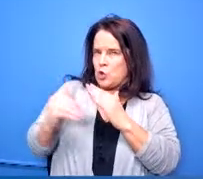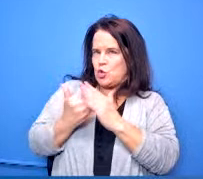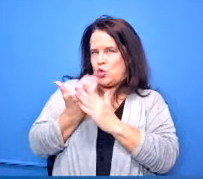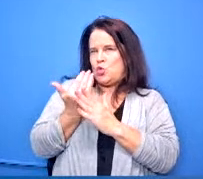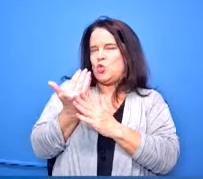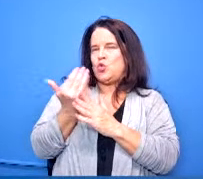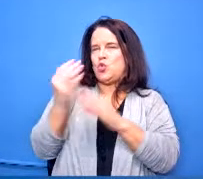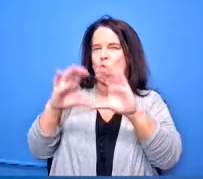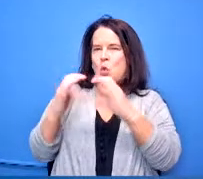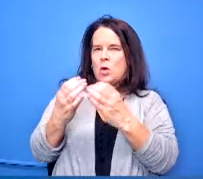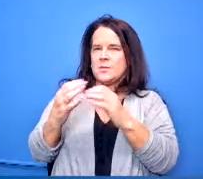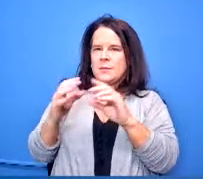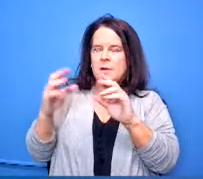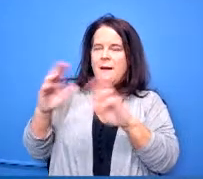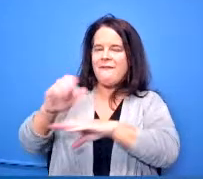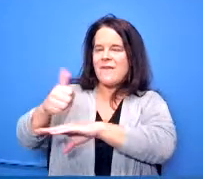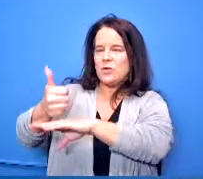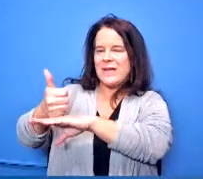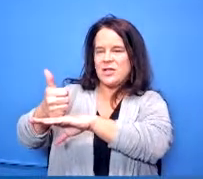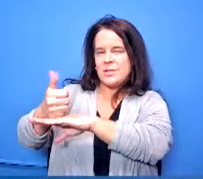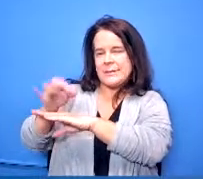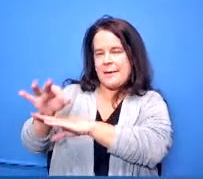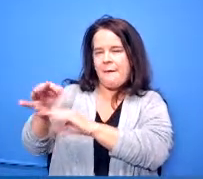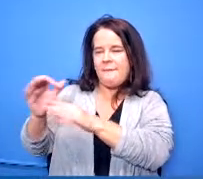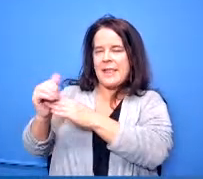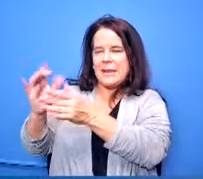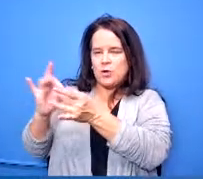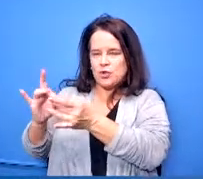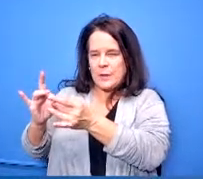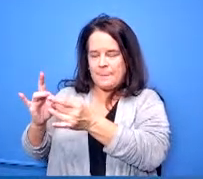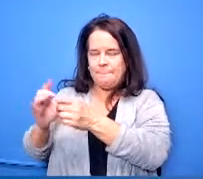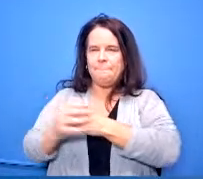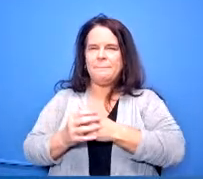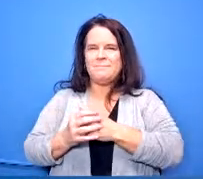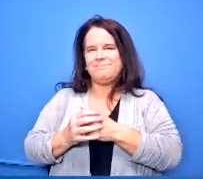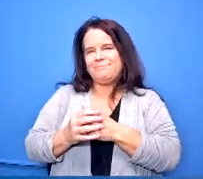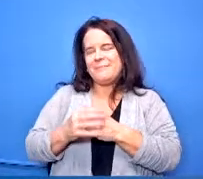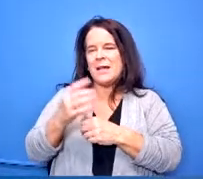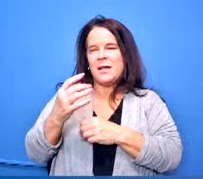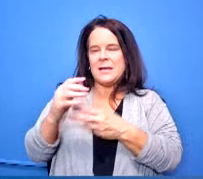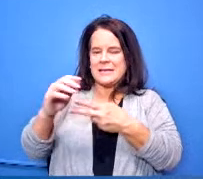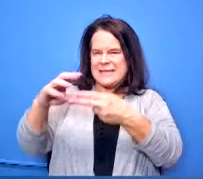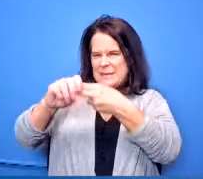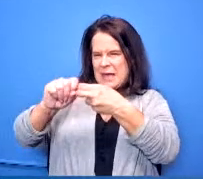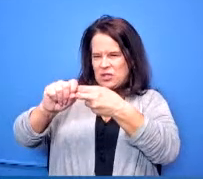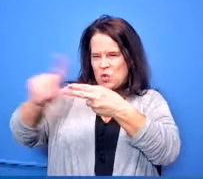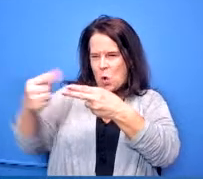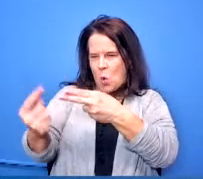of leadership it's a semester course a half a credit and basically the course does just